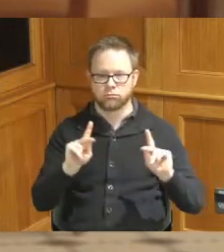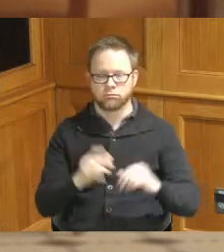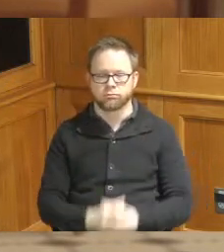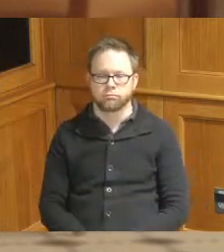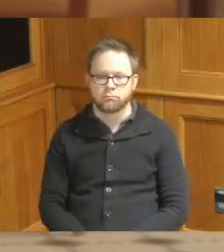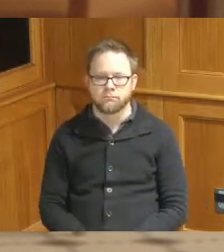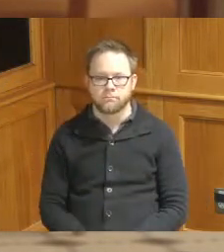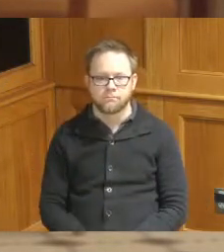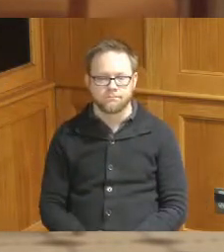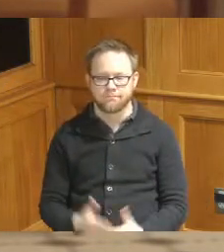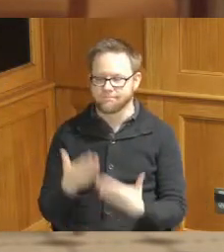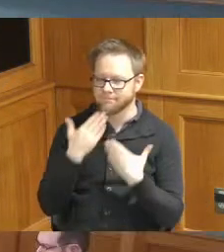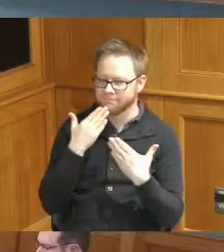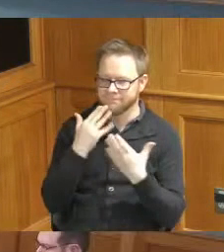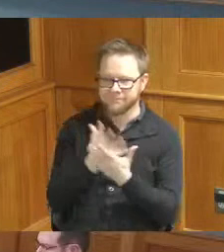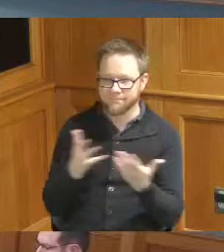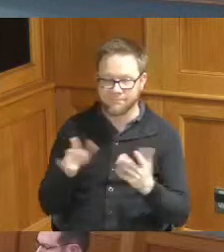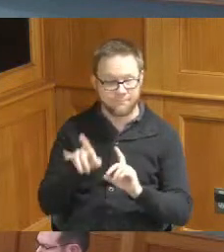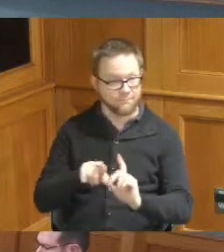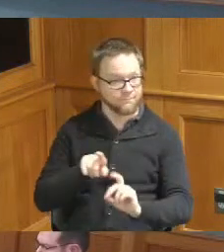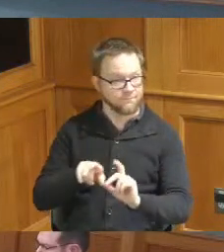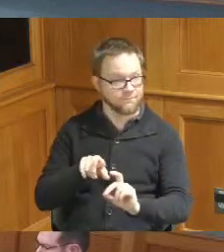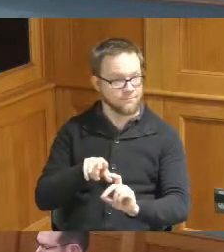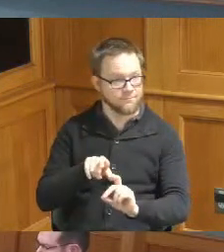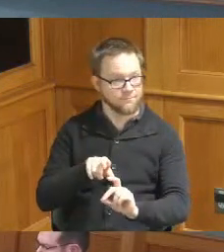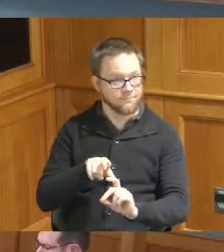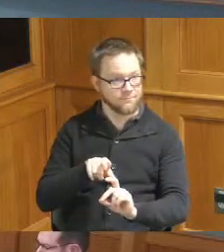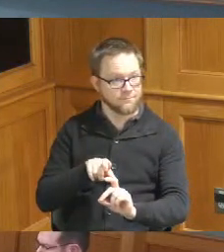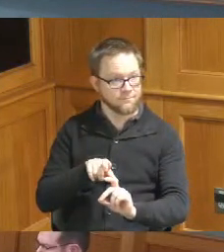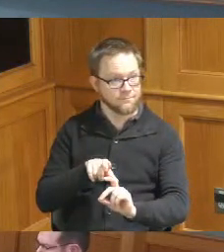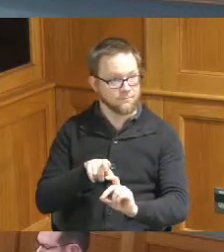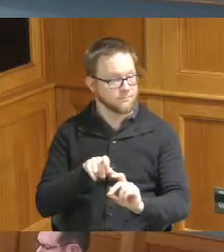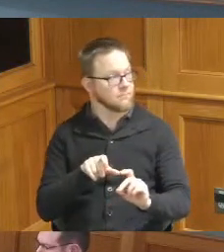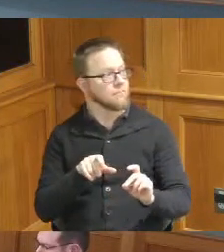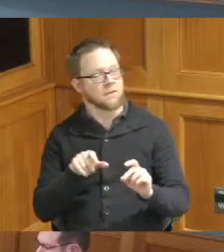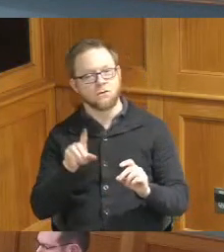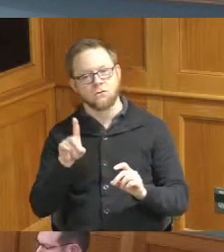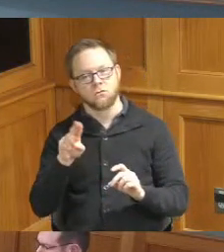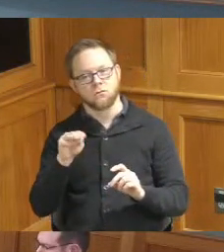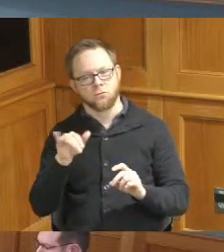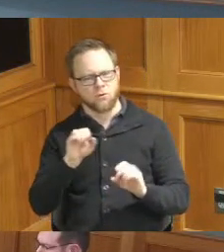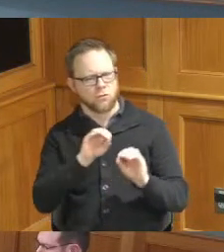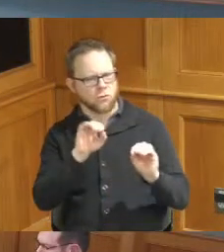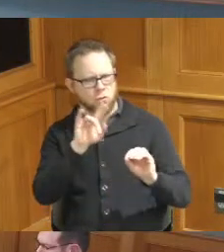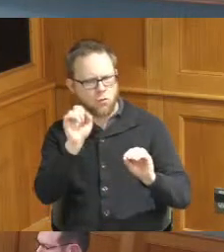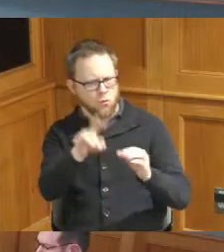thank you very much any questions no questions as it relates to CIA but since